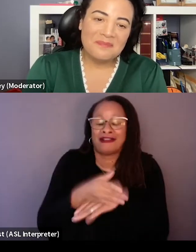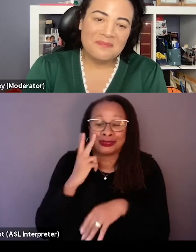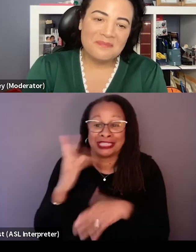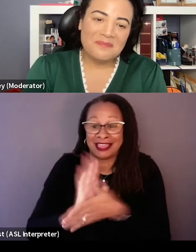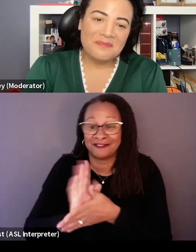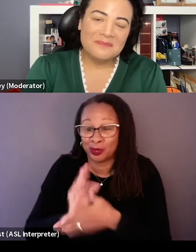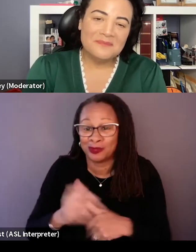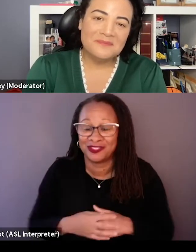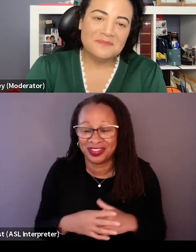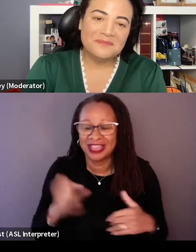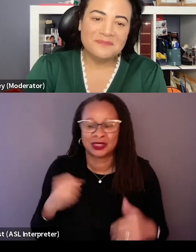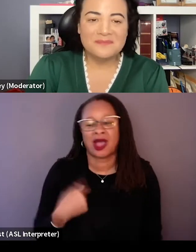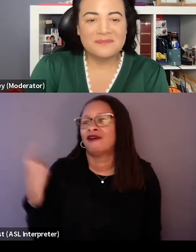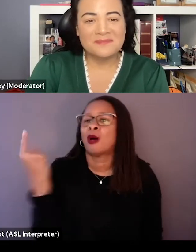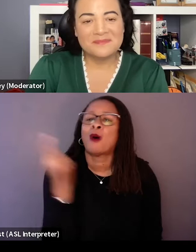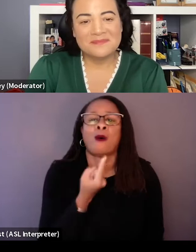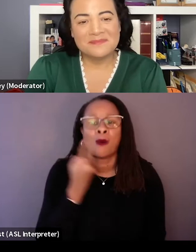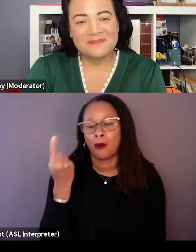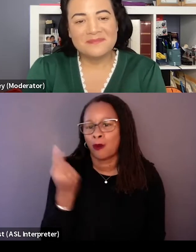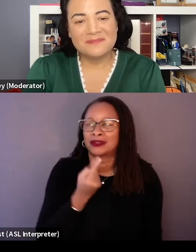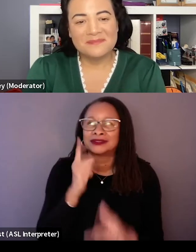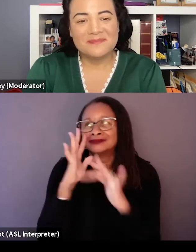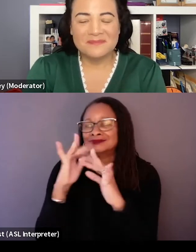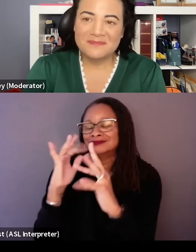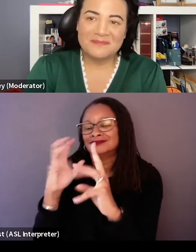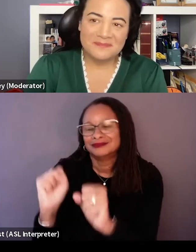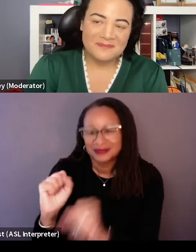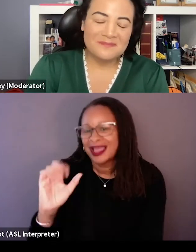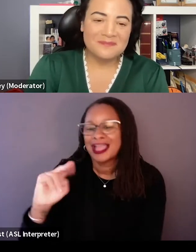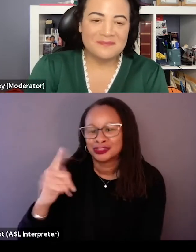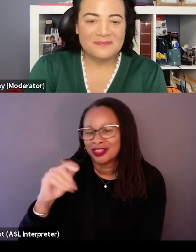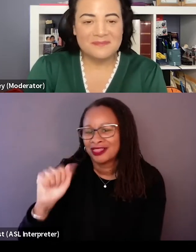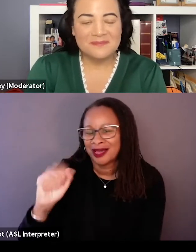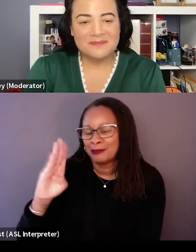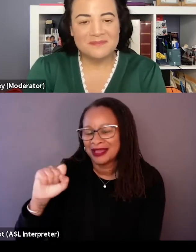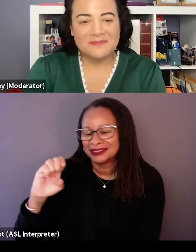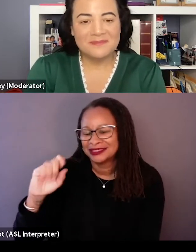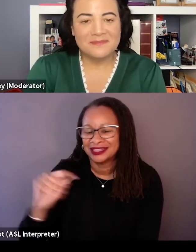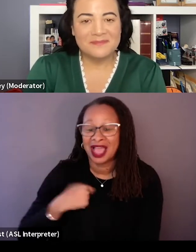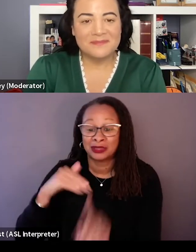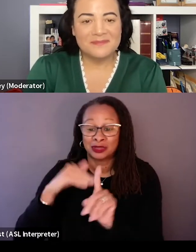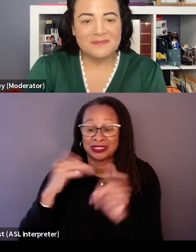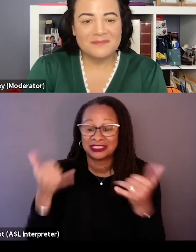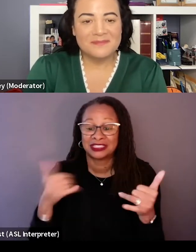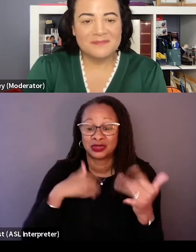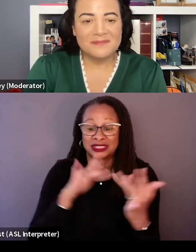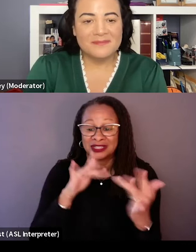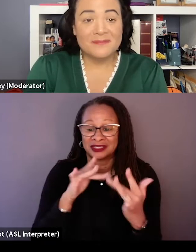So I've always been a huge Angela Bassett fan and I was reminded today that she was in Contact, which I totally forgot,